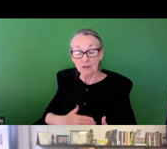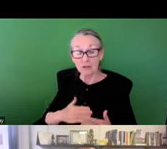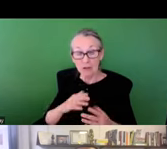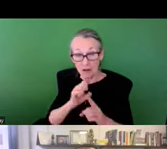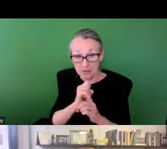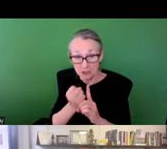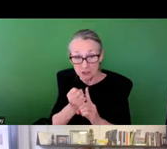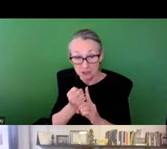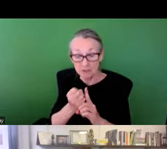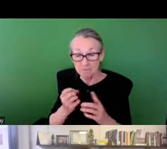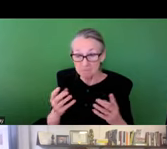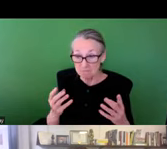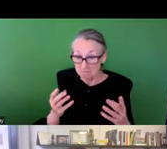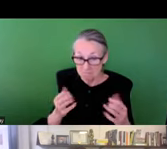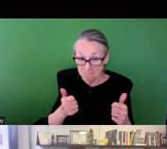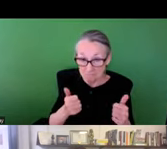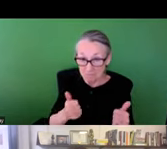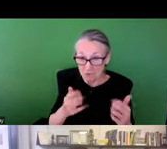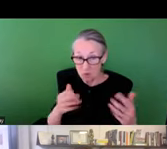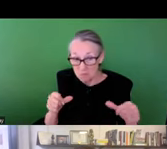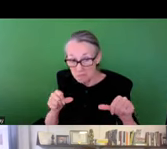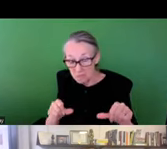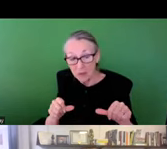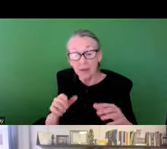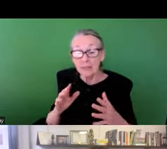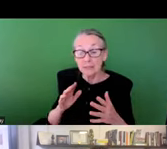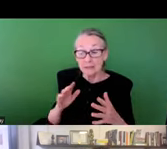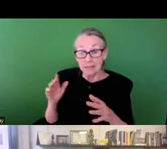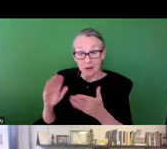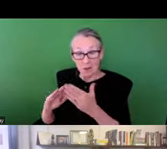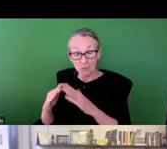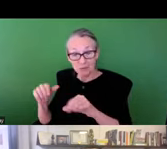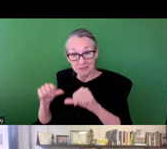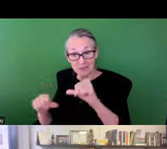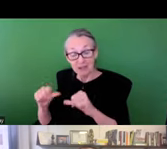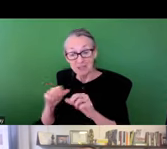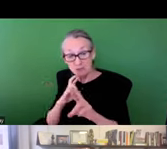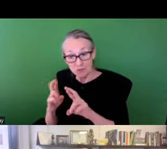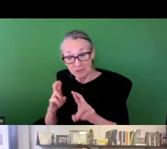that speak to the physical condition and capacity of these systems and community scientists respond to